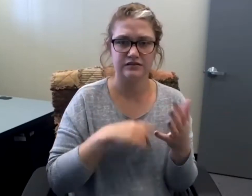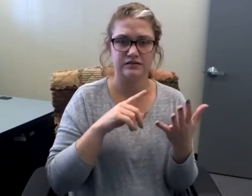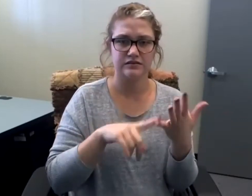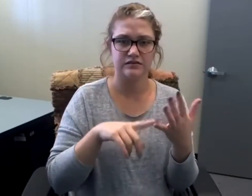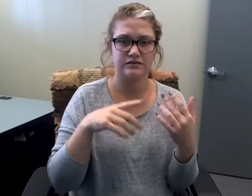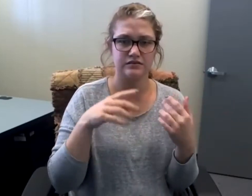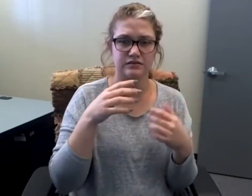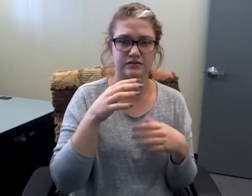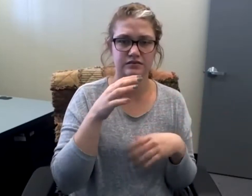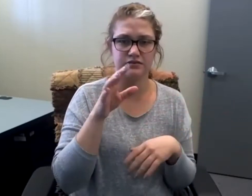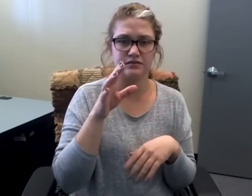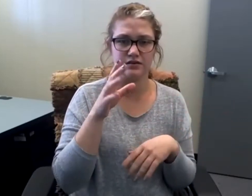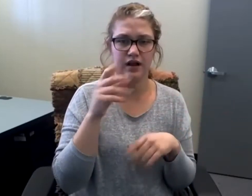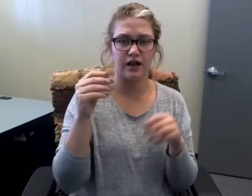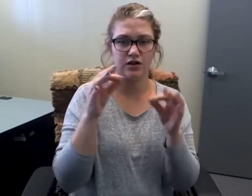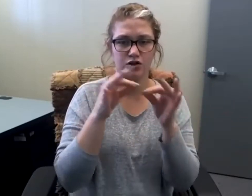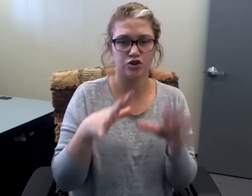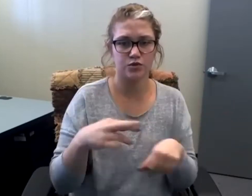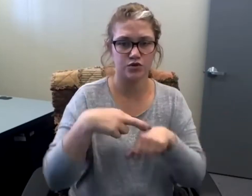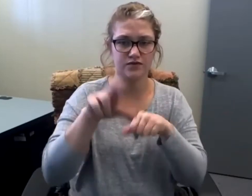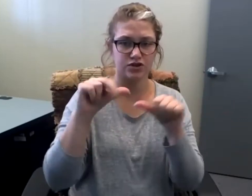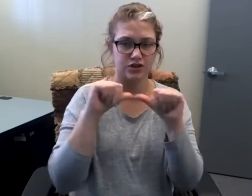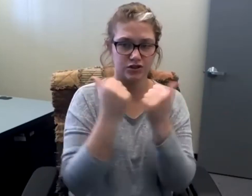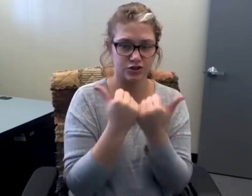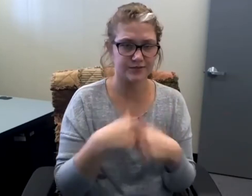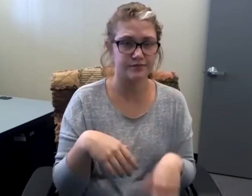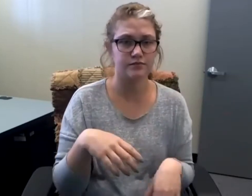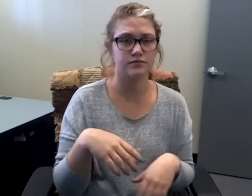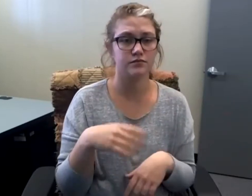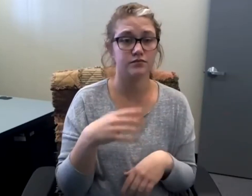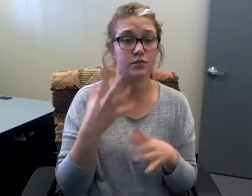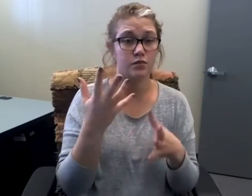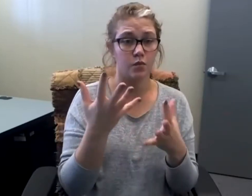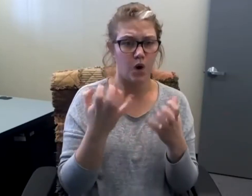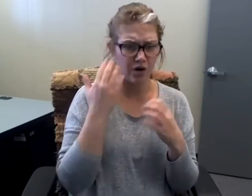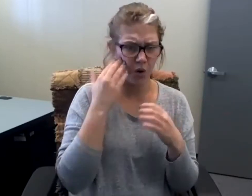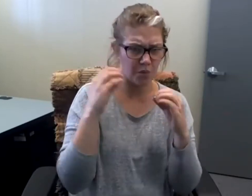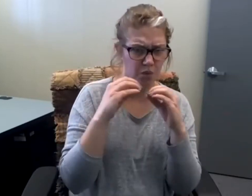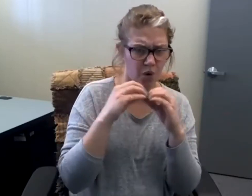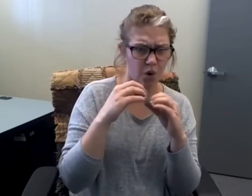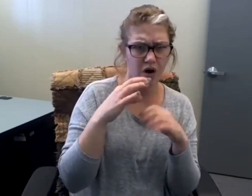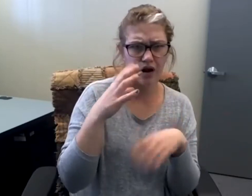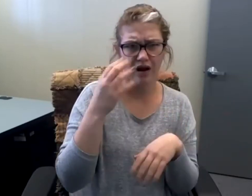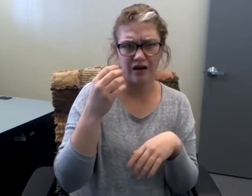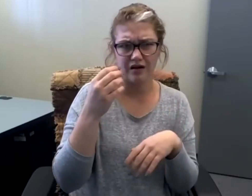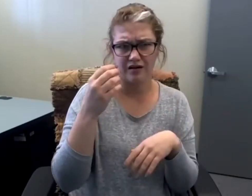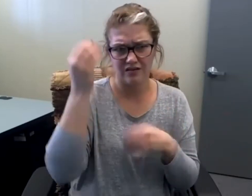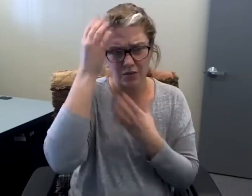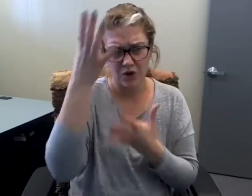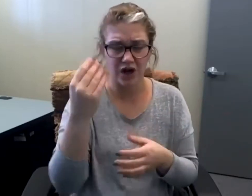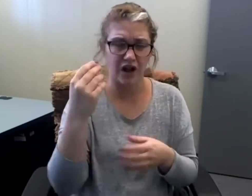licensed video remote interpreting businesses as well as interpreting referral agencies.